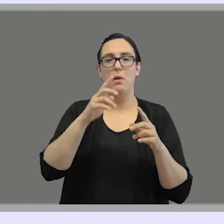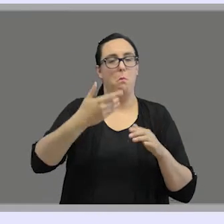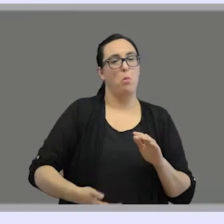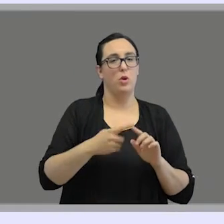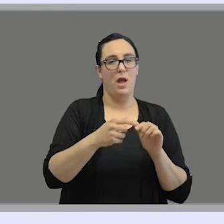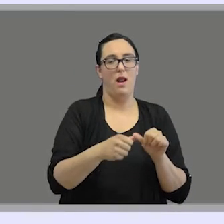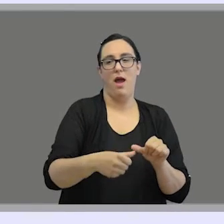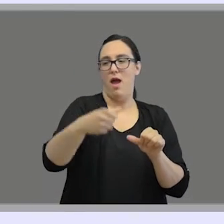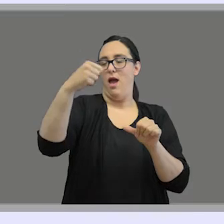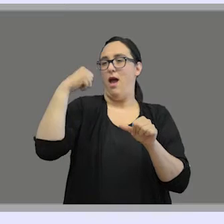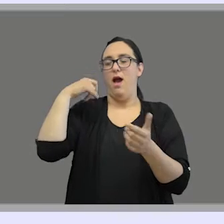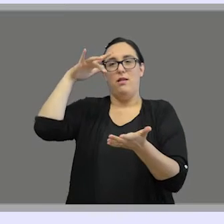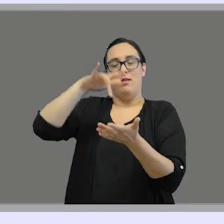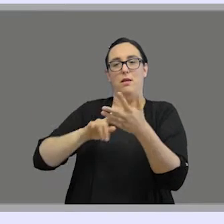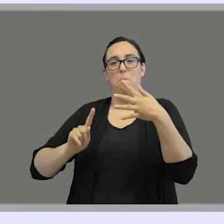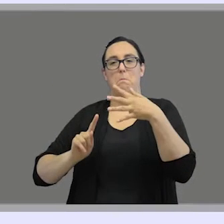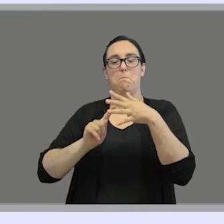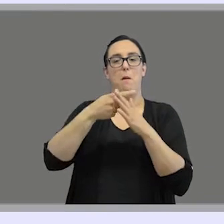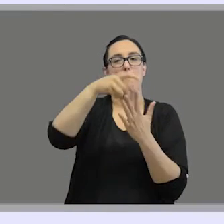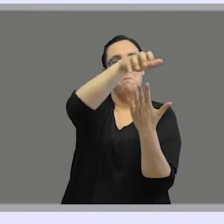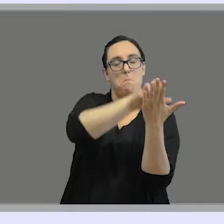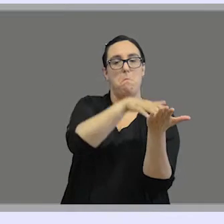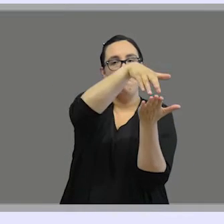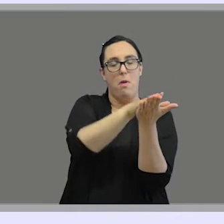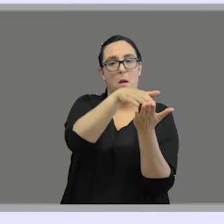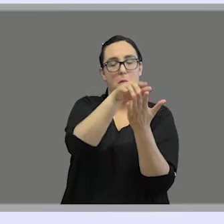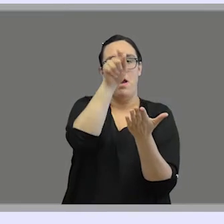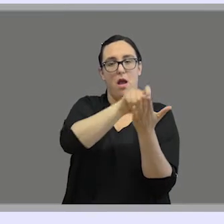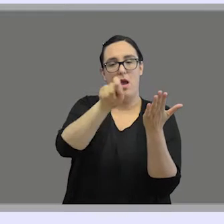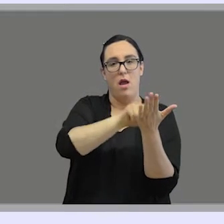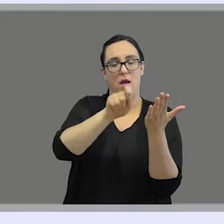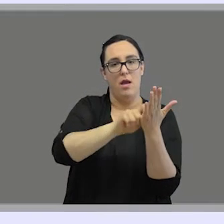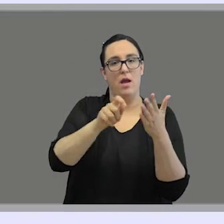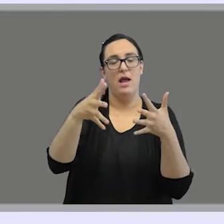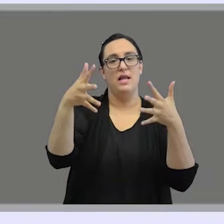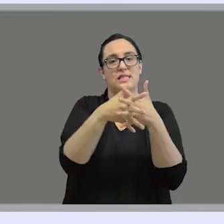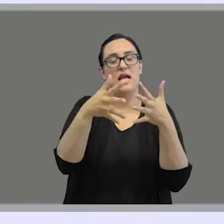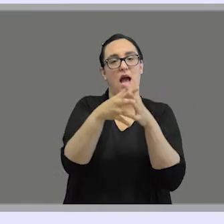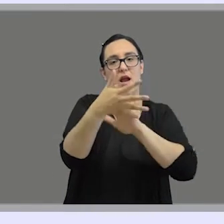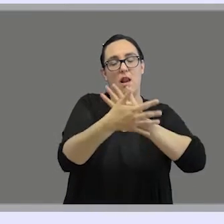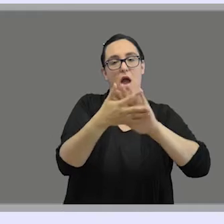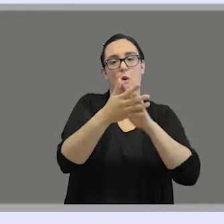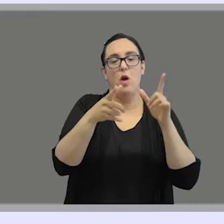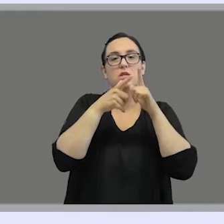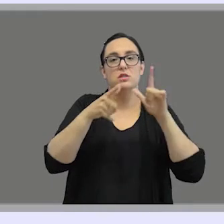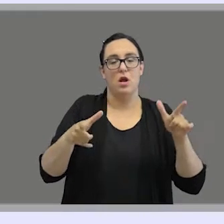when the groundbreaking publication of sign language structure, by William Stokoe,